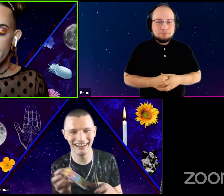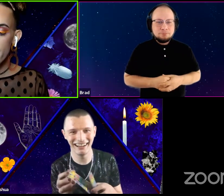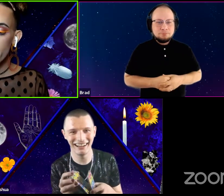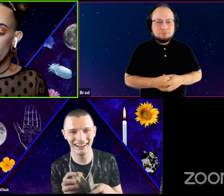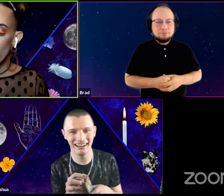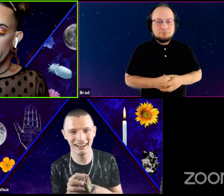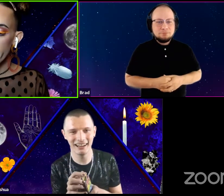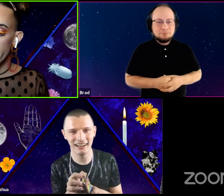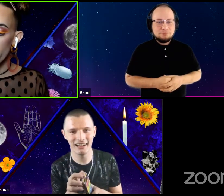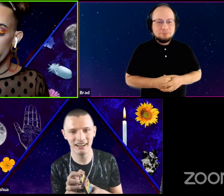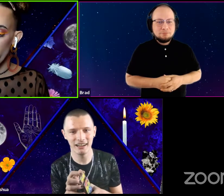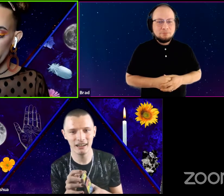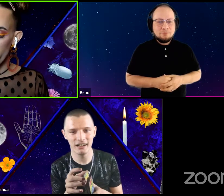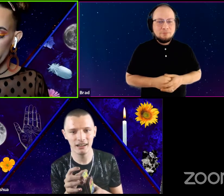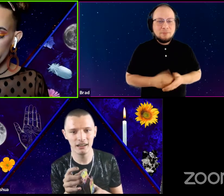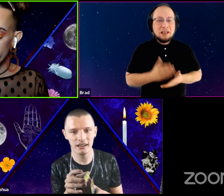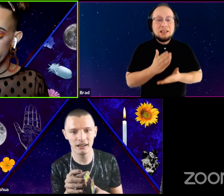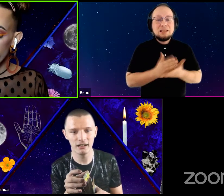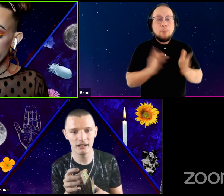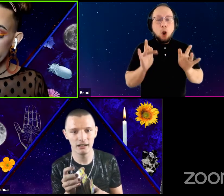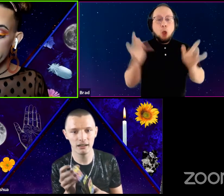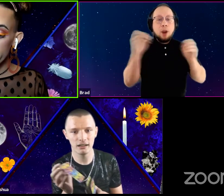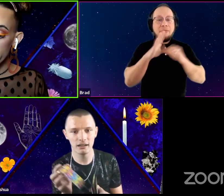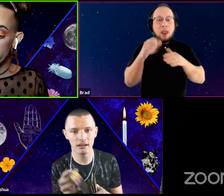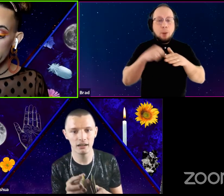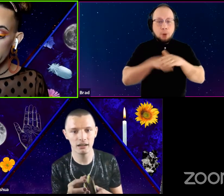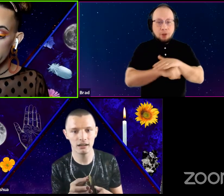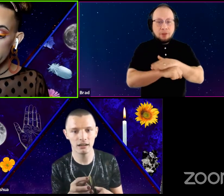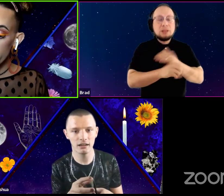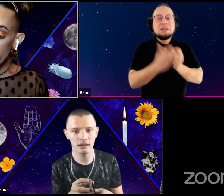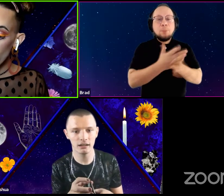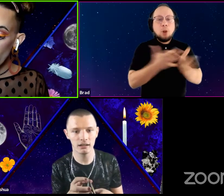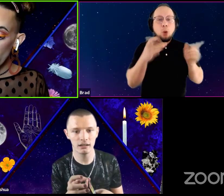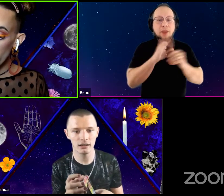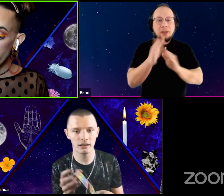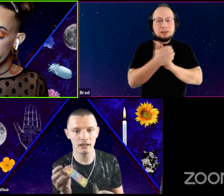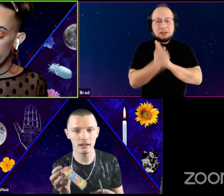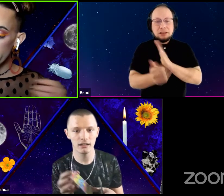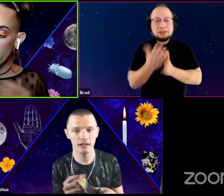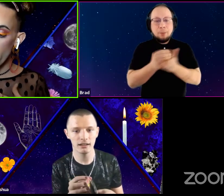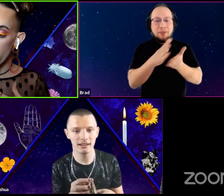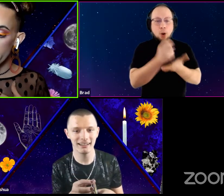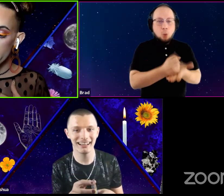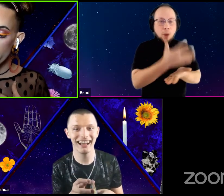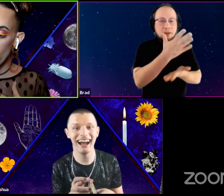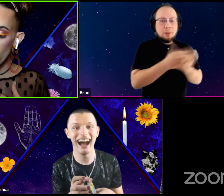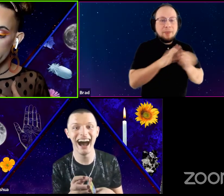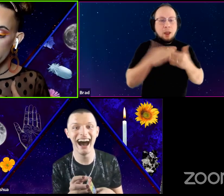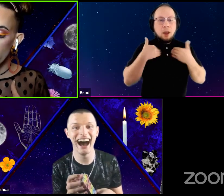Some glory in their birth, some in their skill, some in their wealth, some in their bodies force,